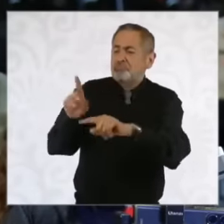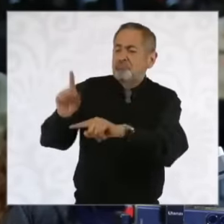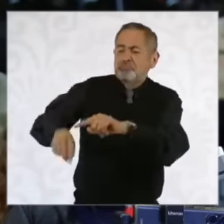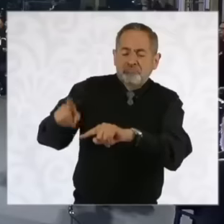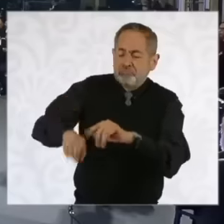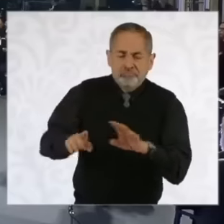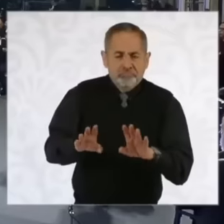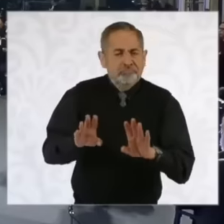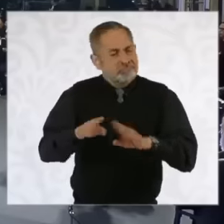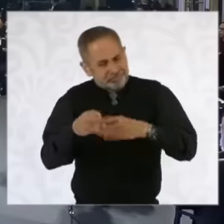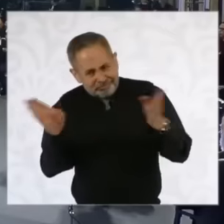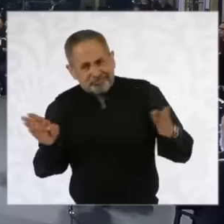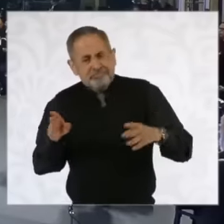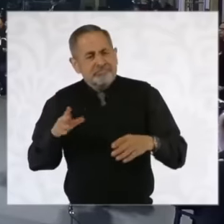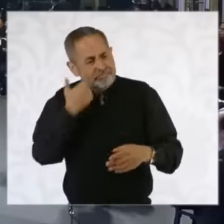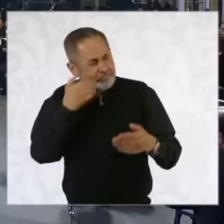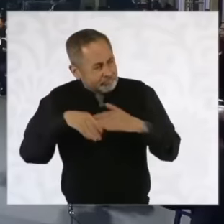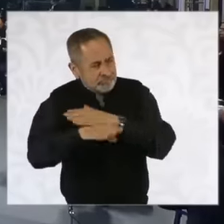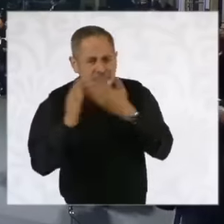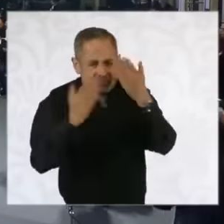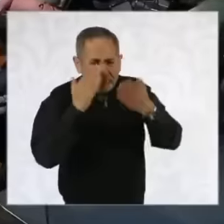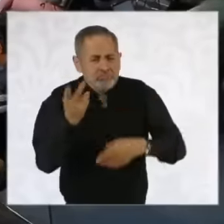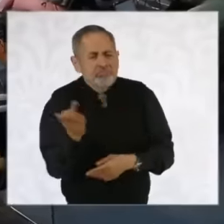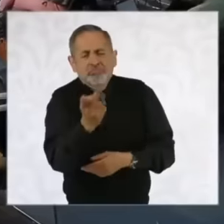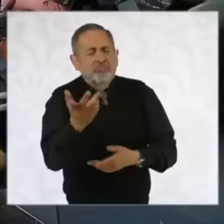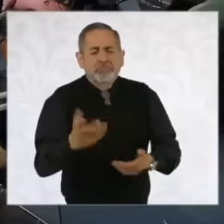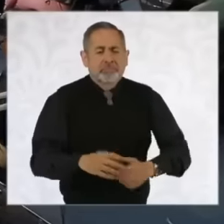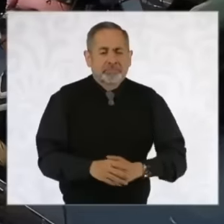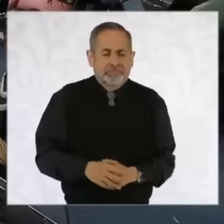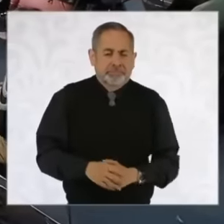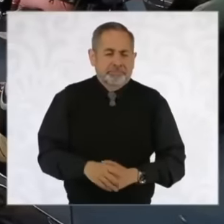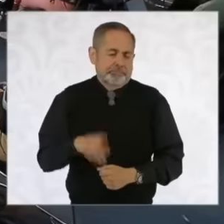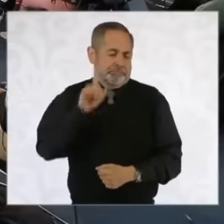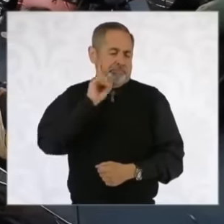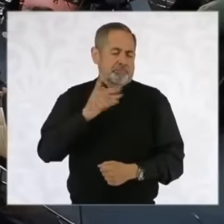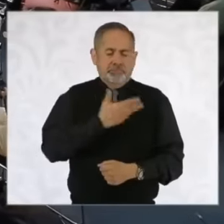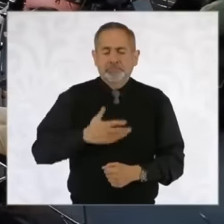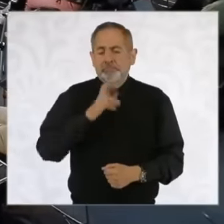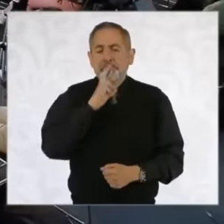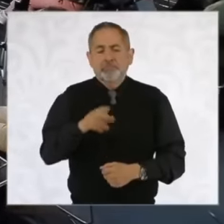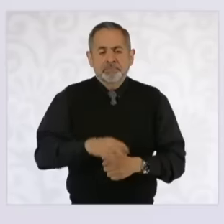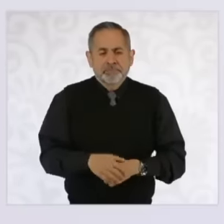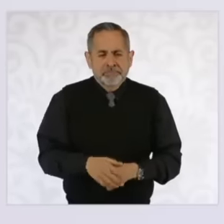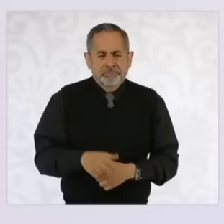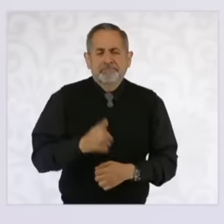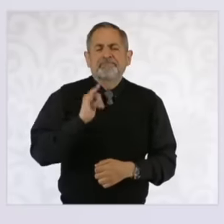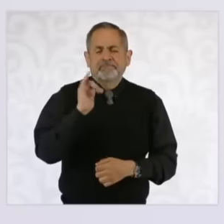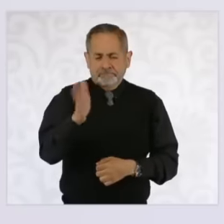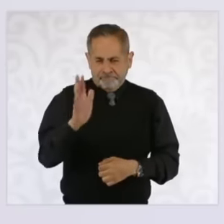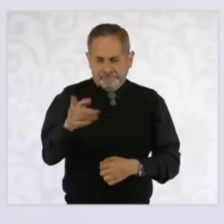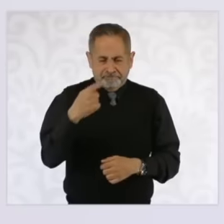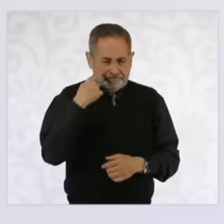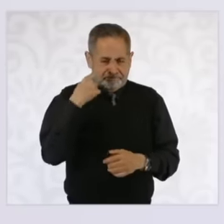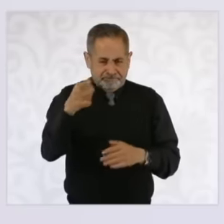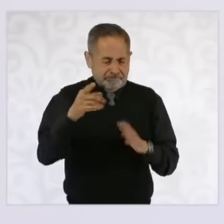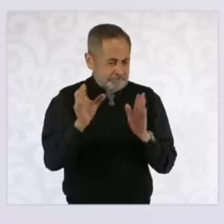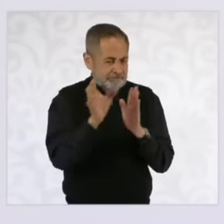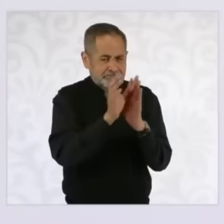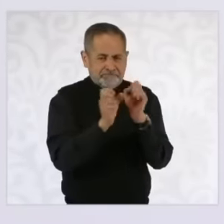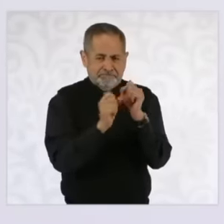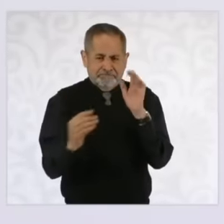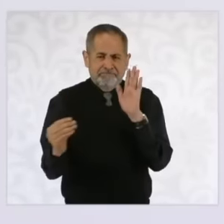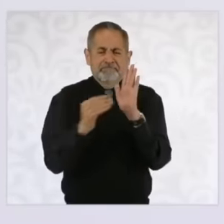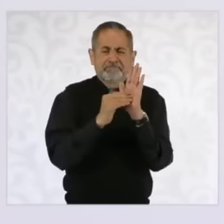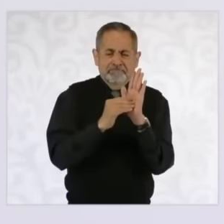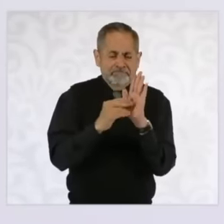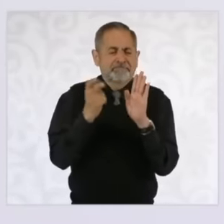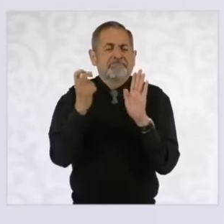University of Sonora. Yes, we are already in the Constitution. In fact, it was a reform that